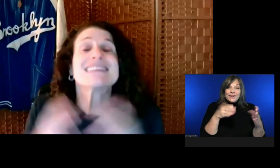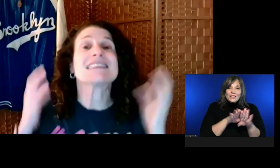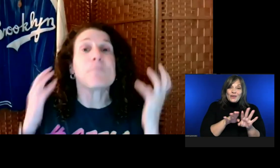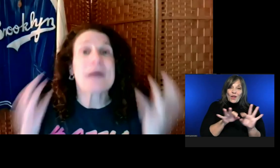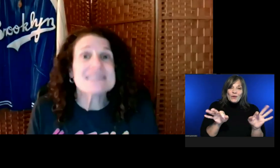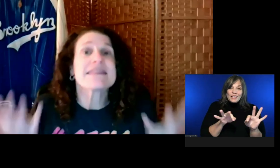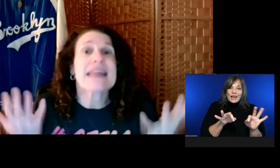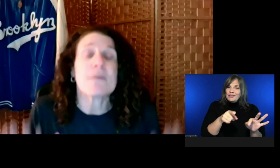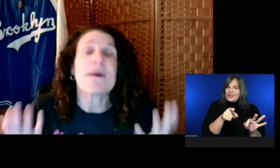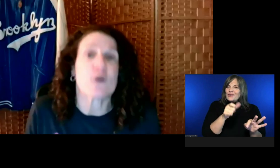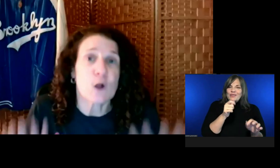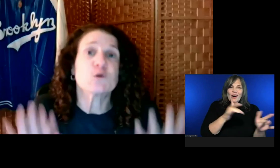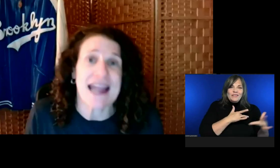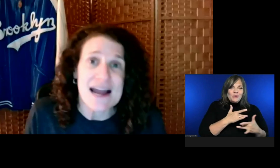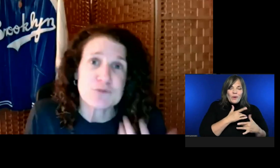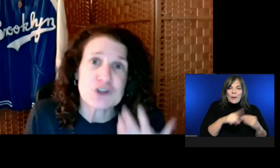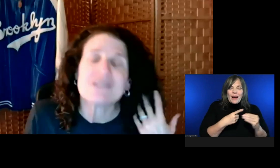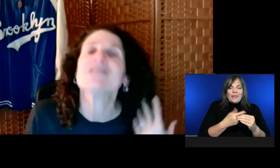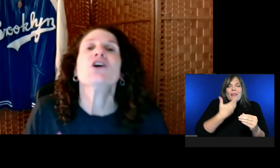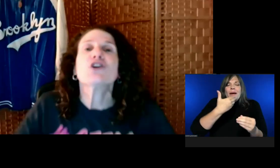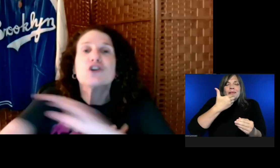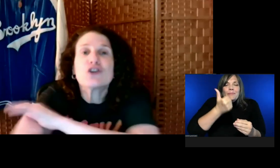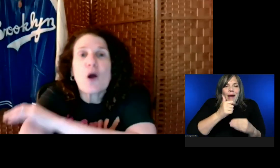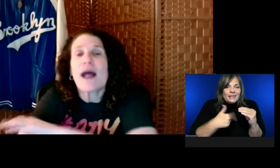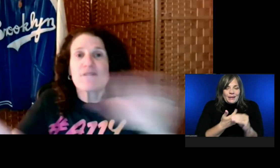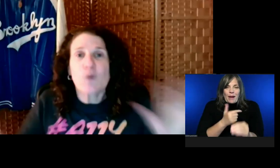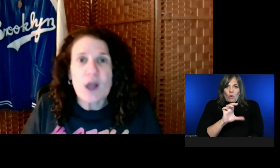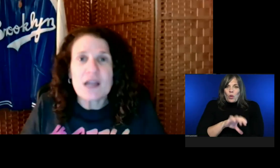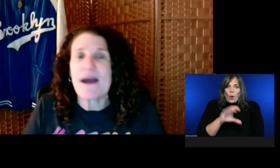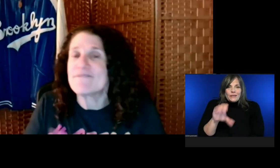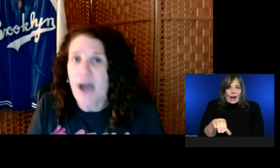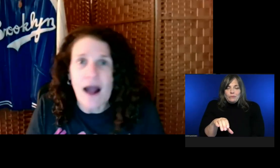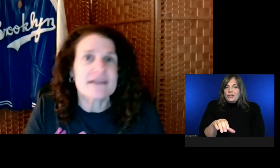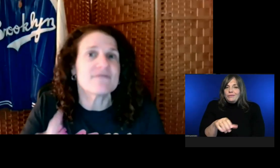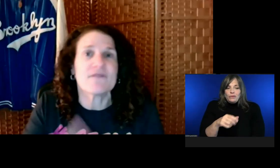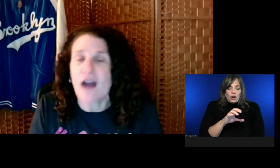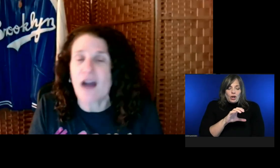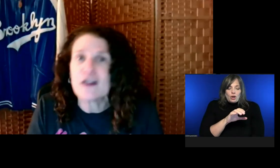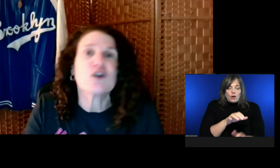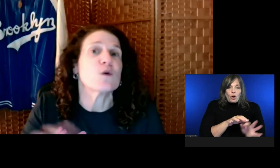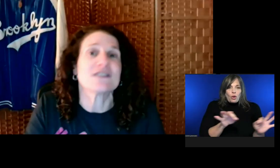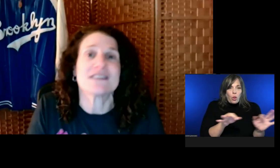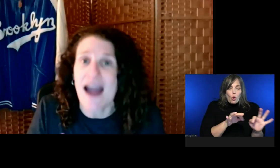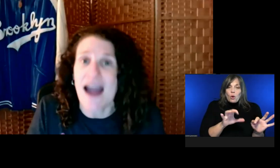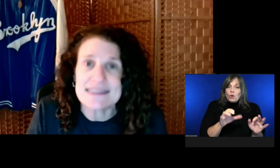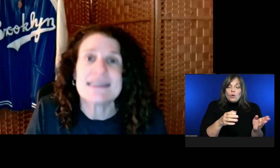You don't have to worry about font, color, or size.